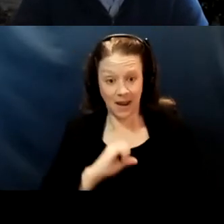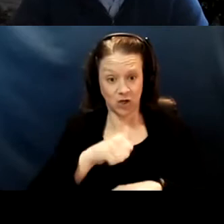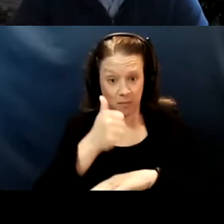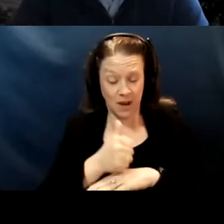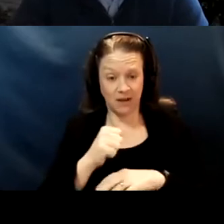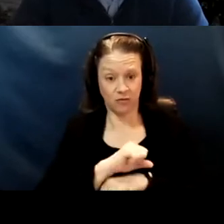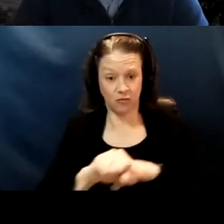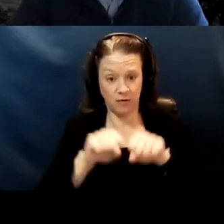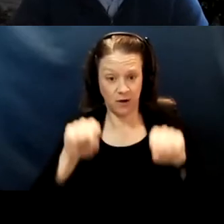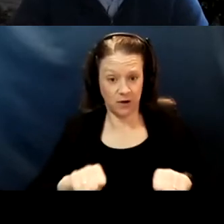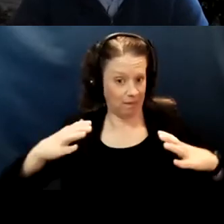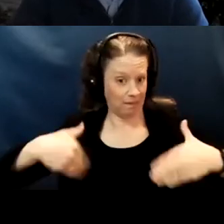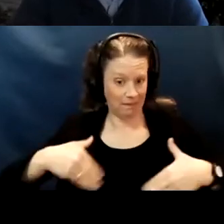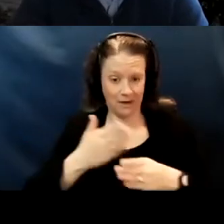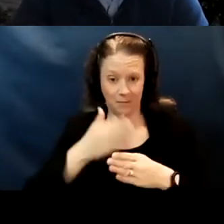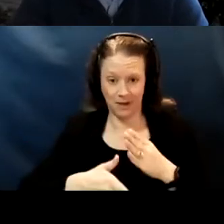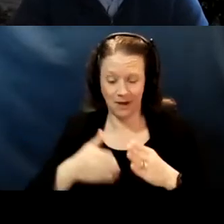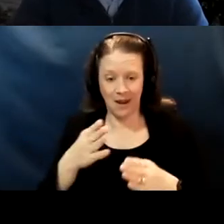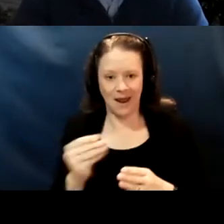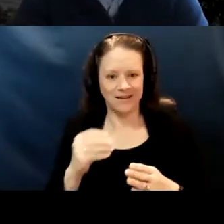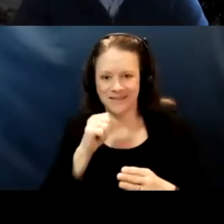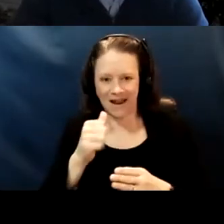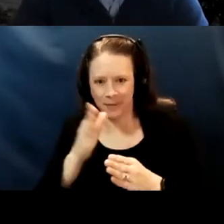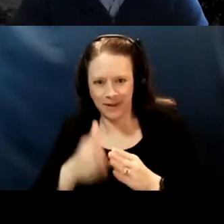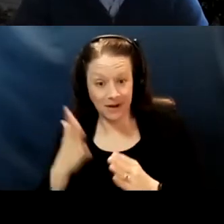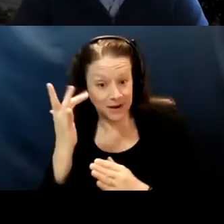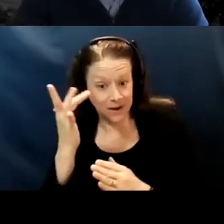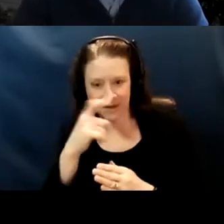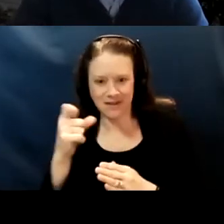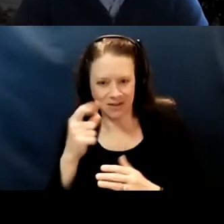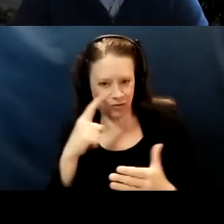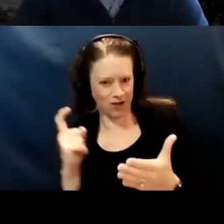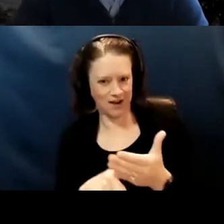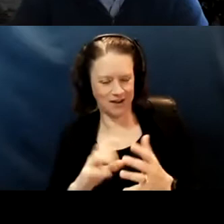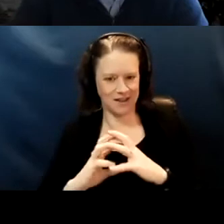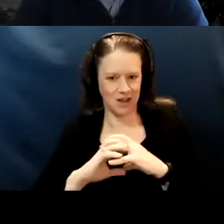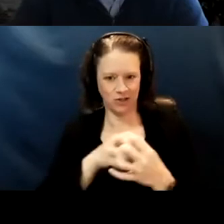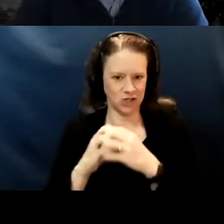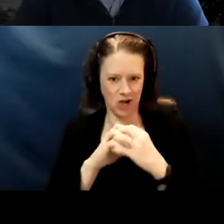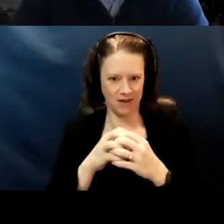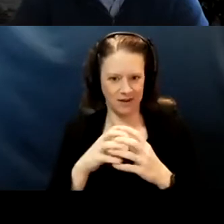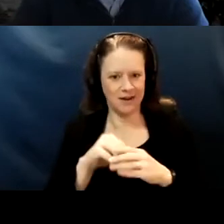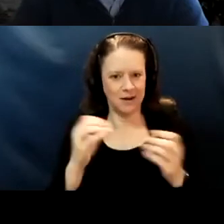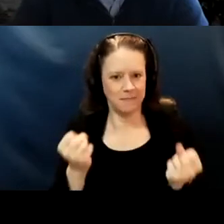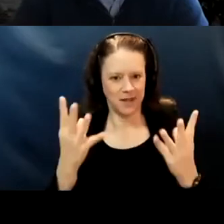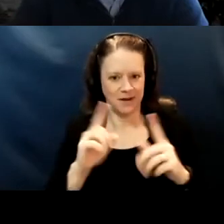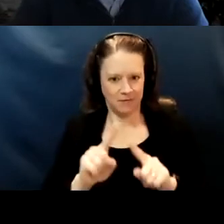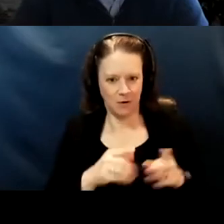also it is not complete because it doesn't recognize intersectionality in a lot of different ways. And a number of us at CVAC meetings